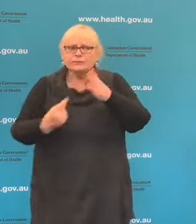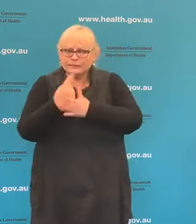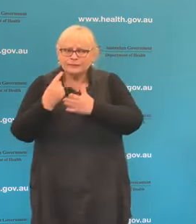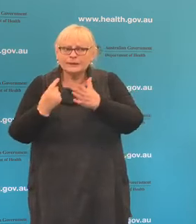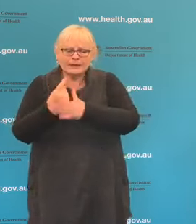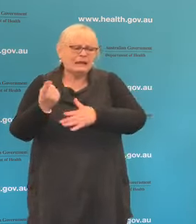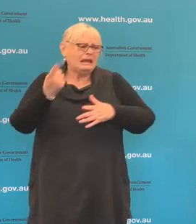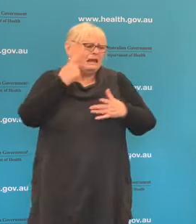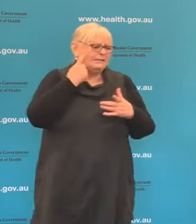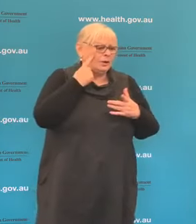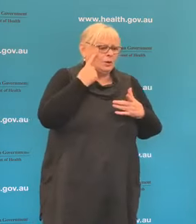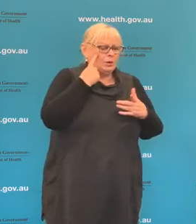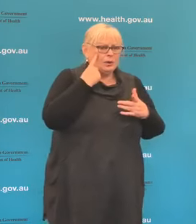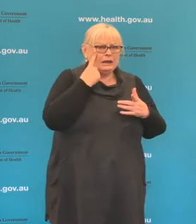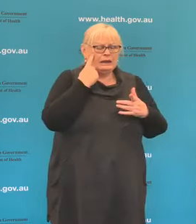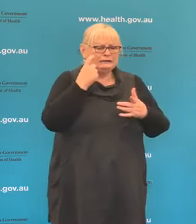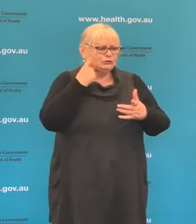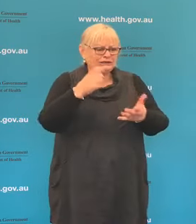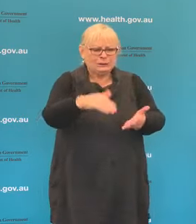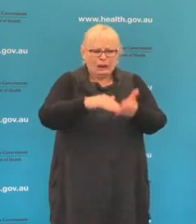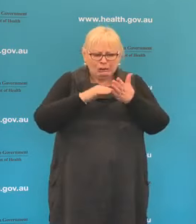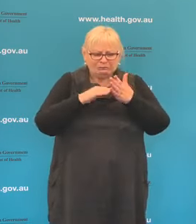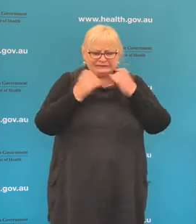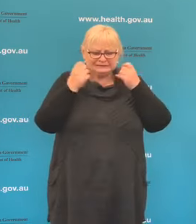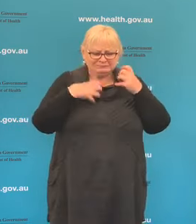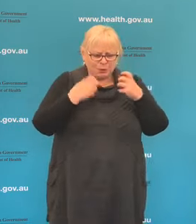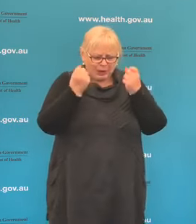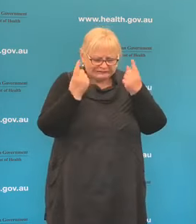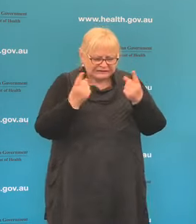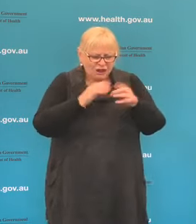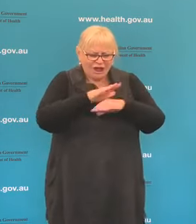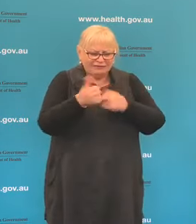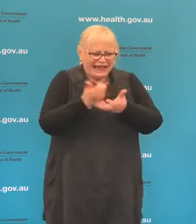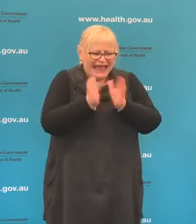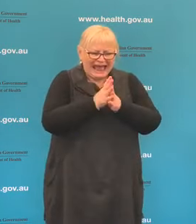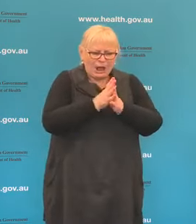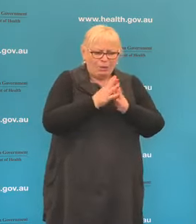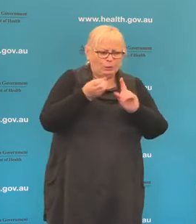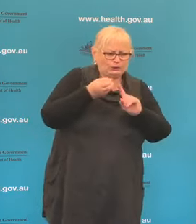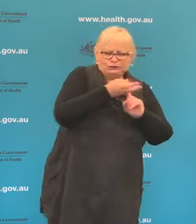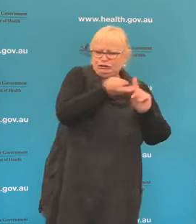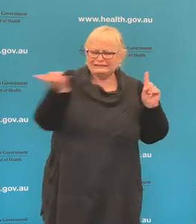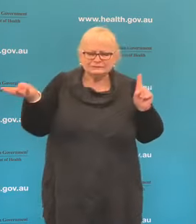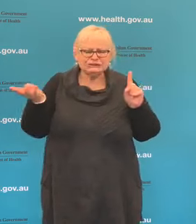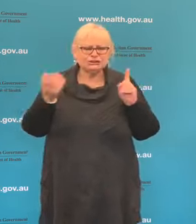trying to help us to understand transmission, understand what having been